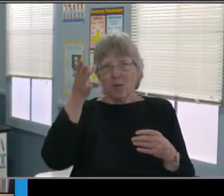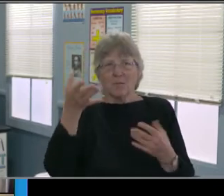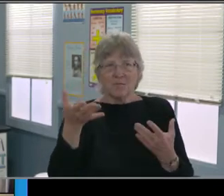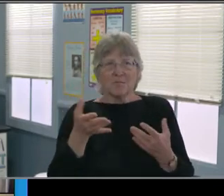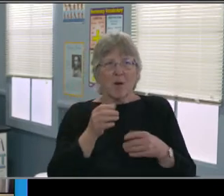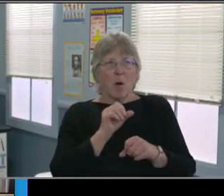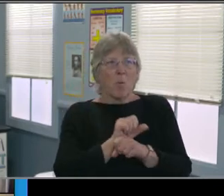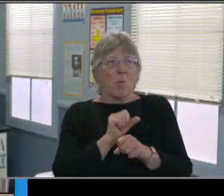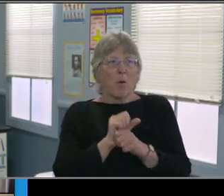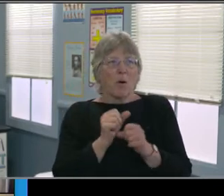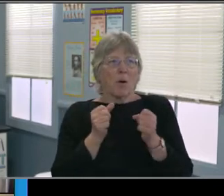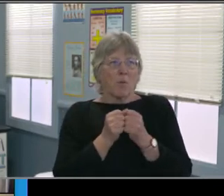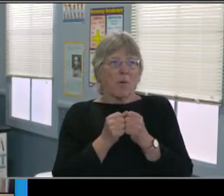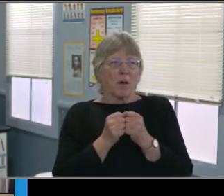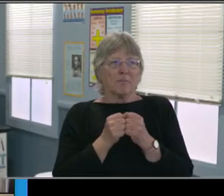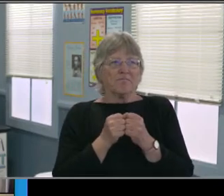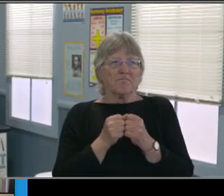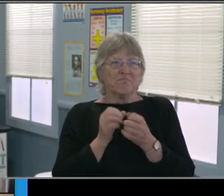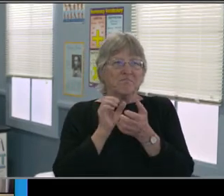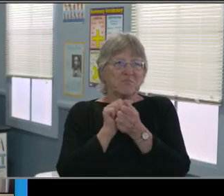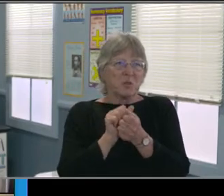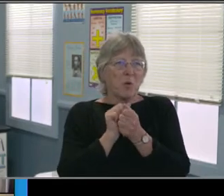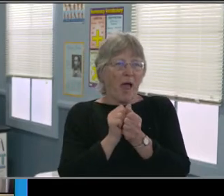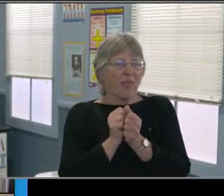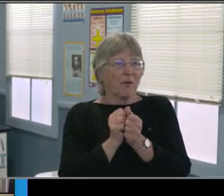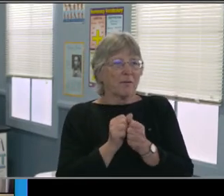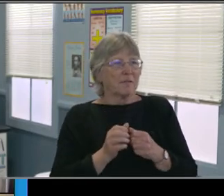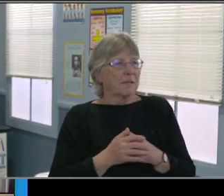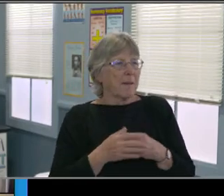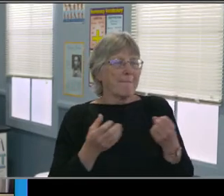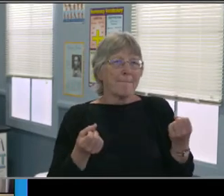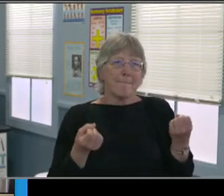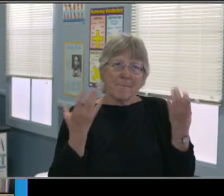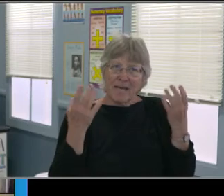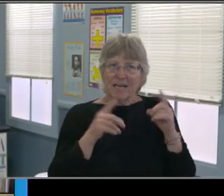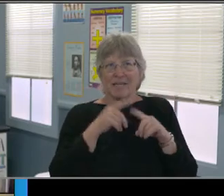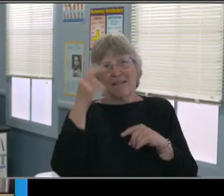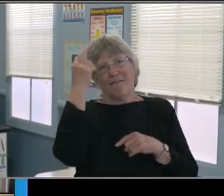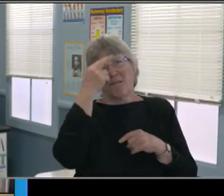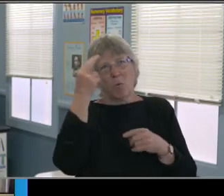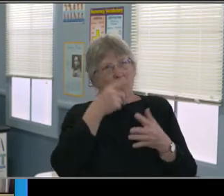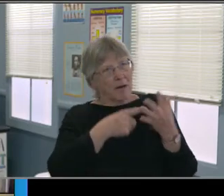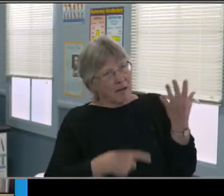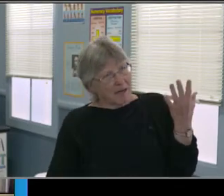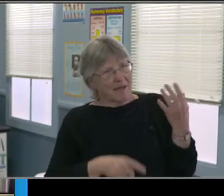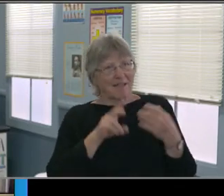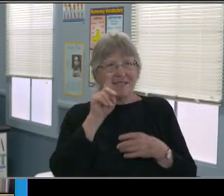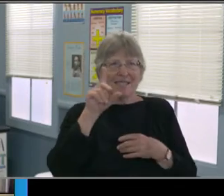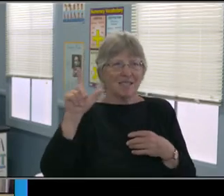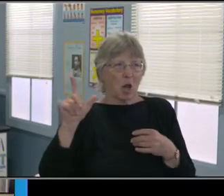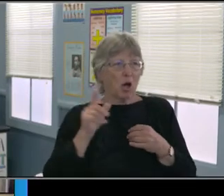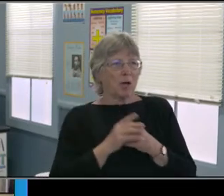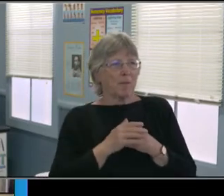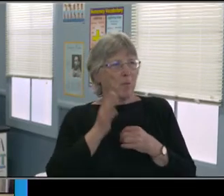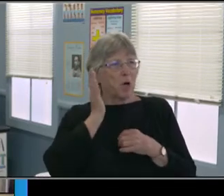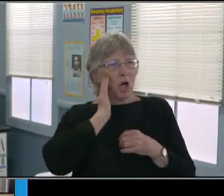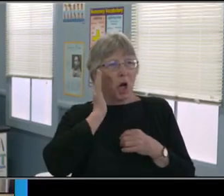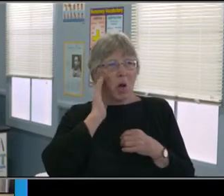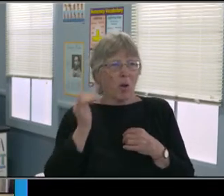We don't have a playbook from our state government. And a lot of these laws that you see are very gray